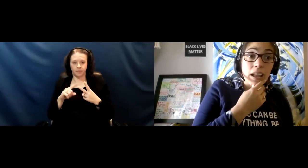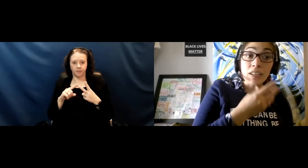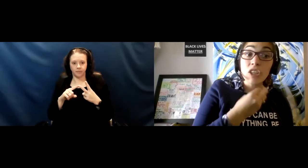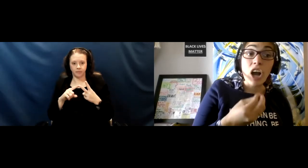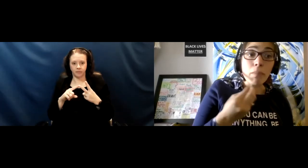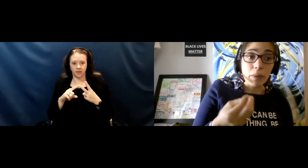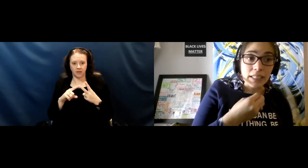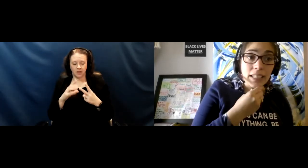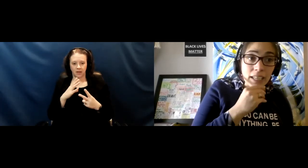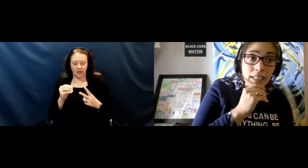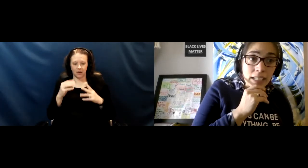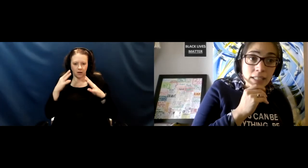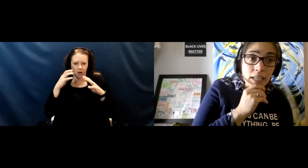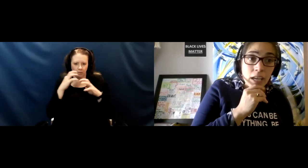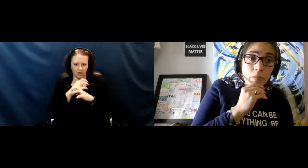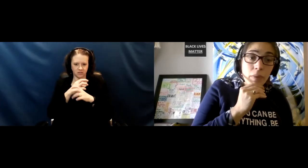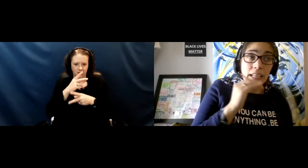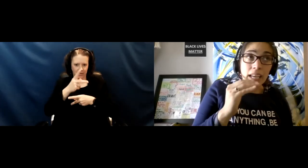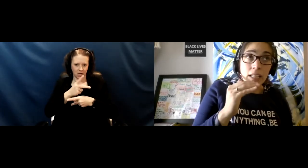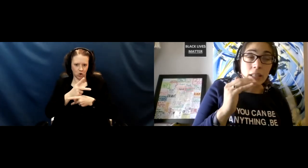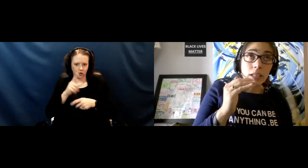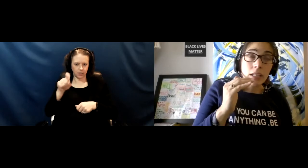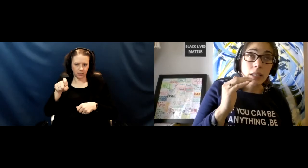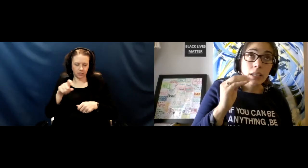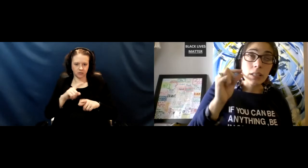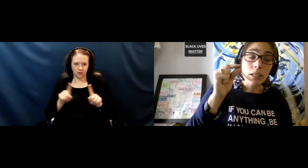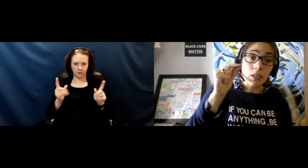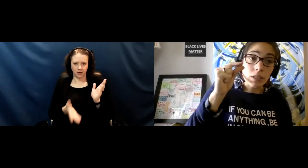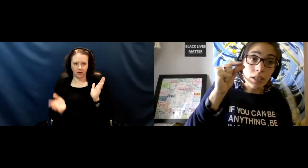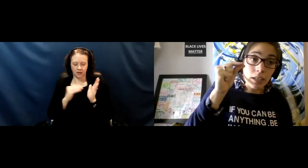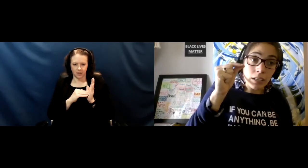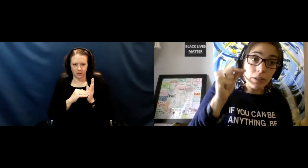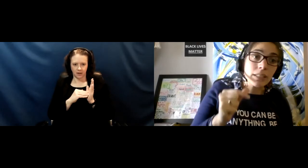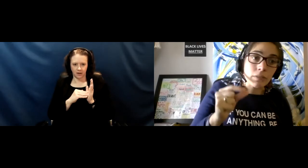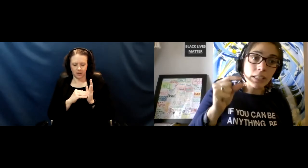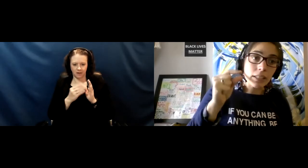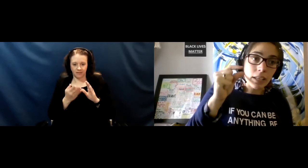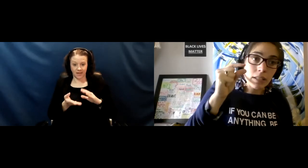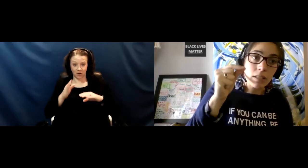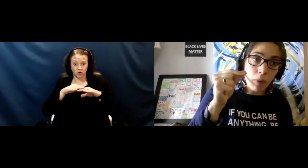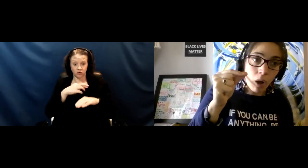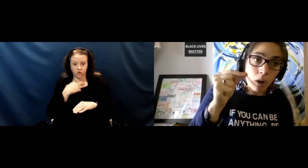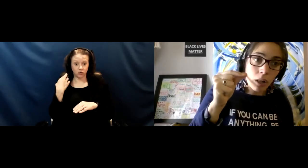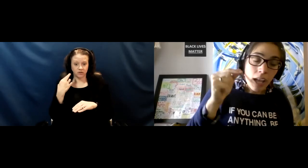and complex care needs. But again, the increase in risk is small